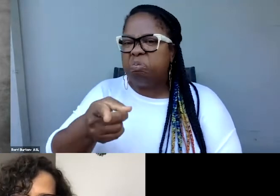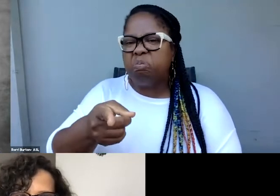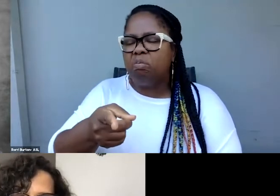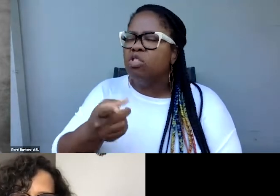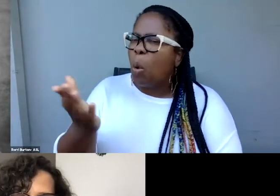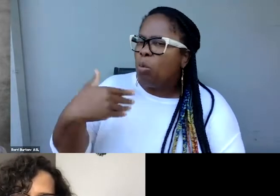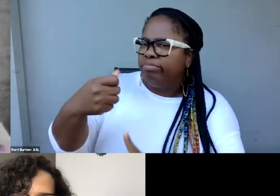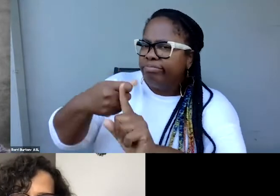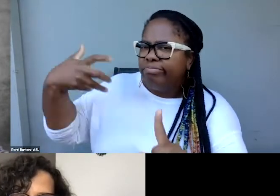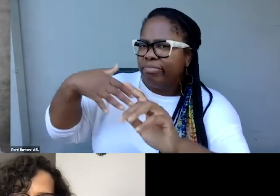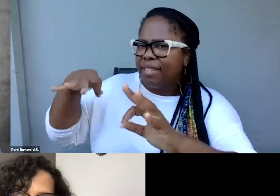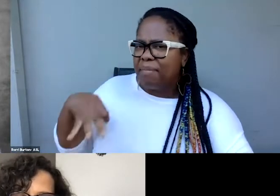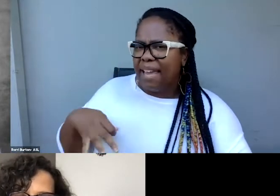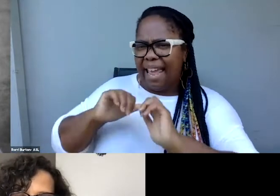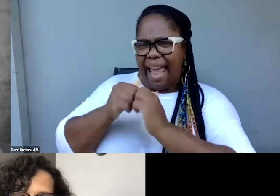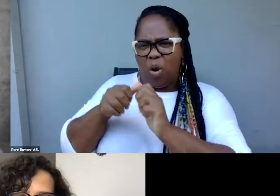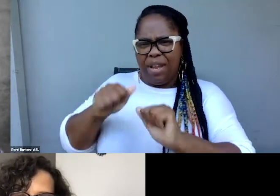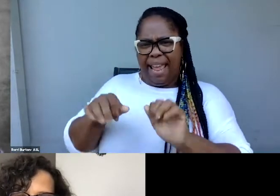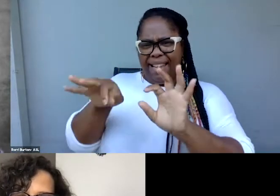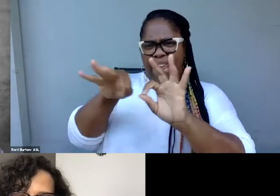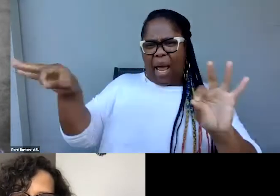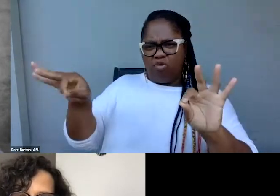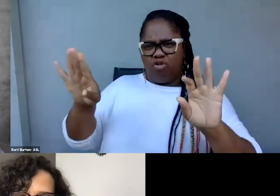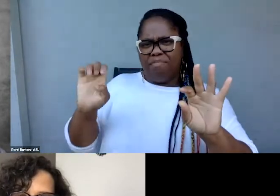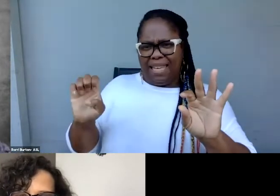In what way can captions be culturally sensitive or not?